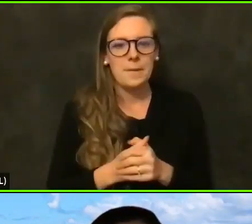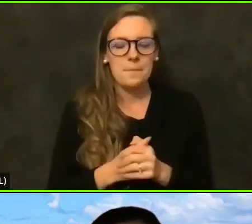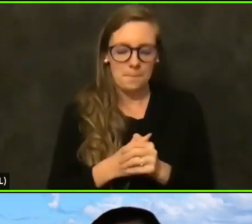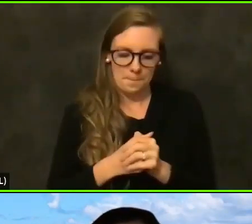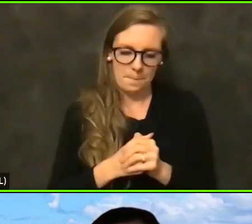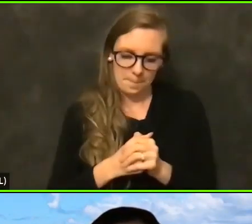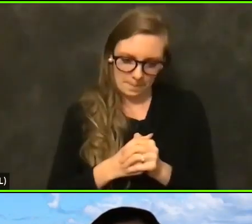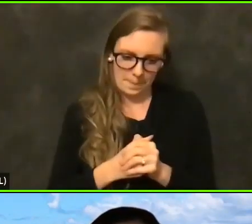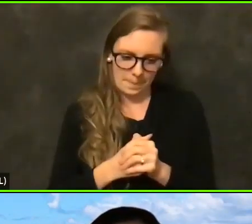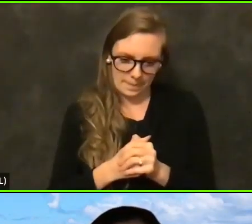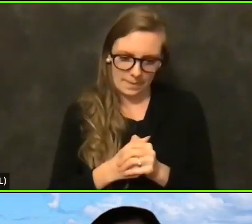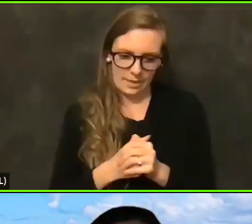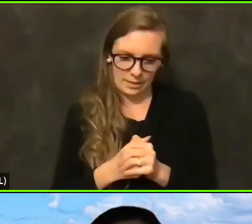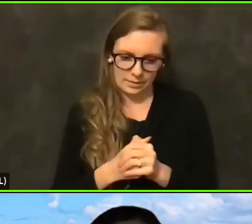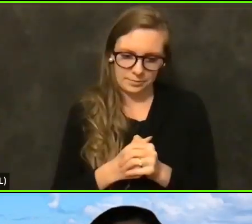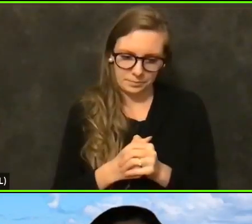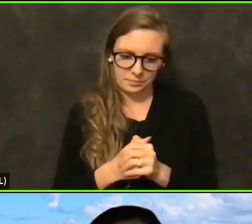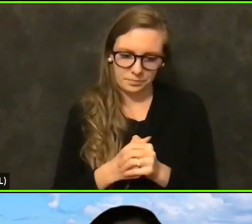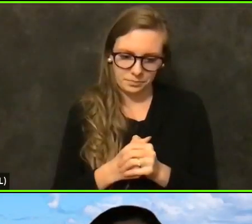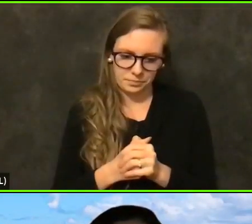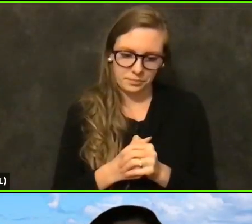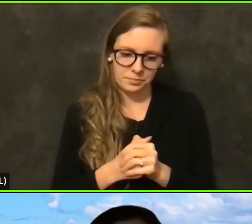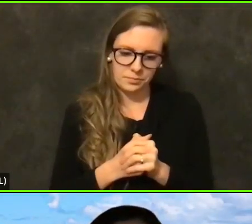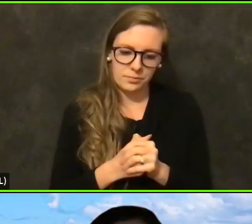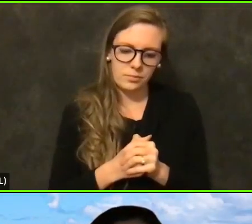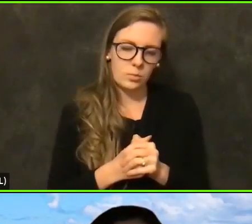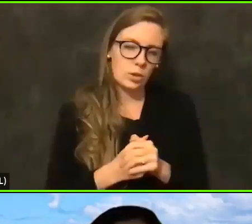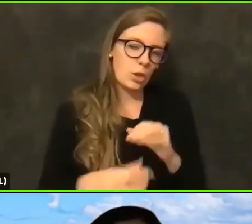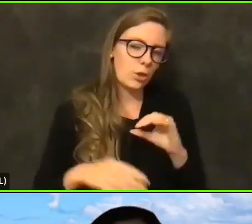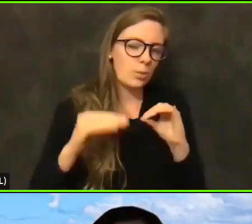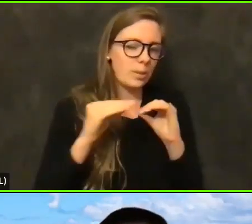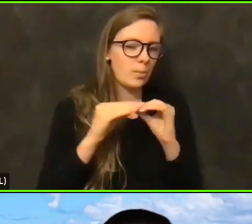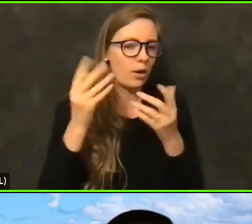So I think more more to come on that as this date looks into it.